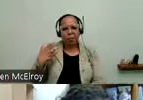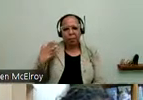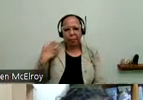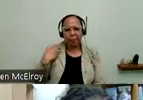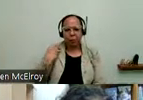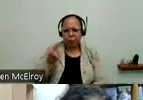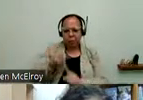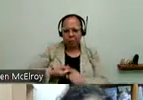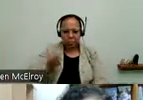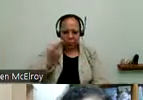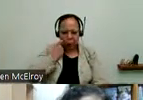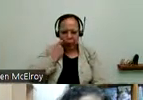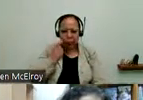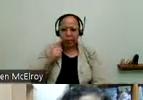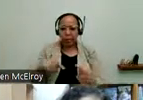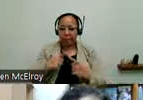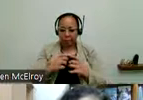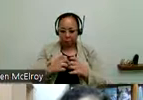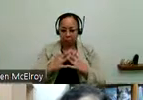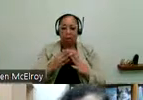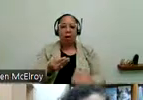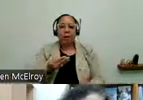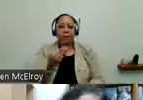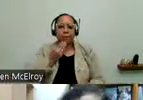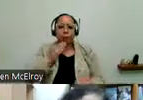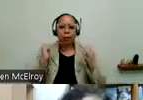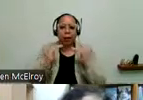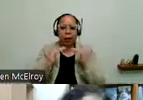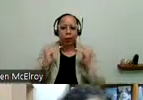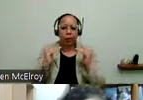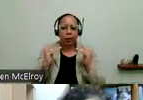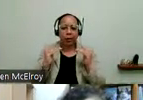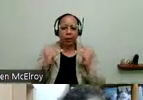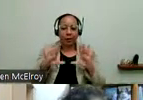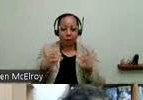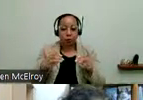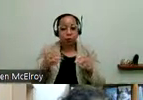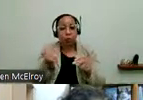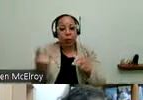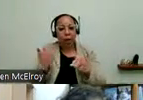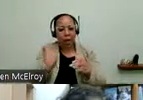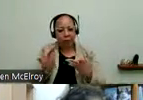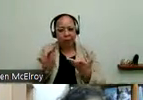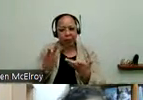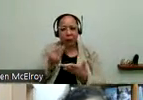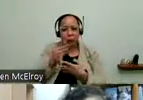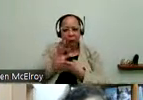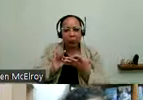the food equity council. So anybody can have access to food options in the